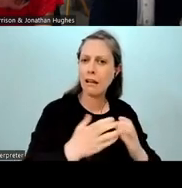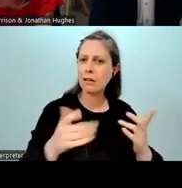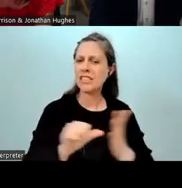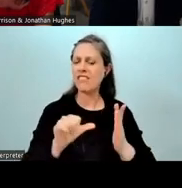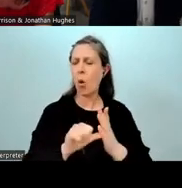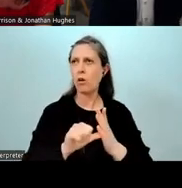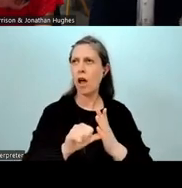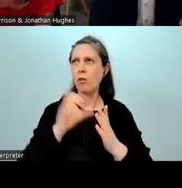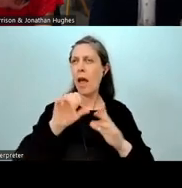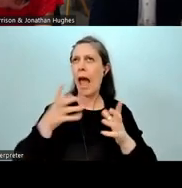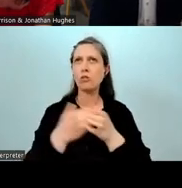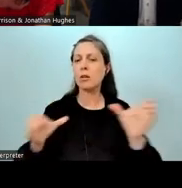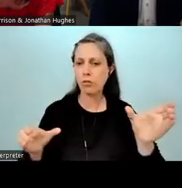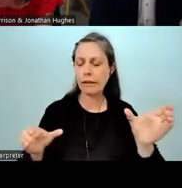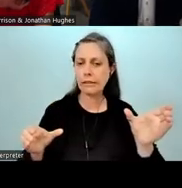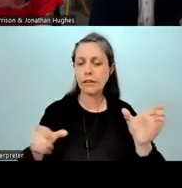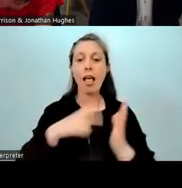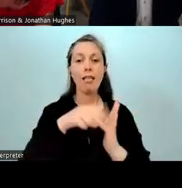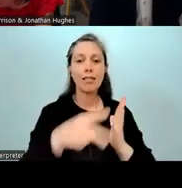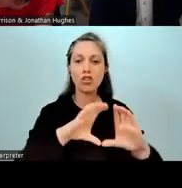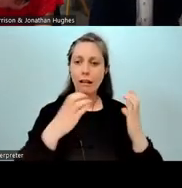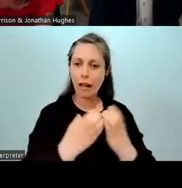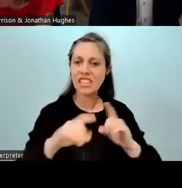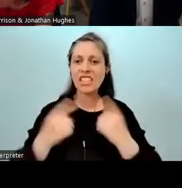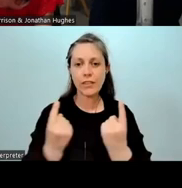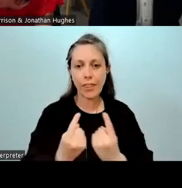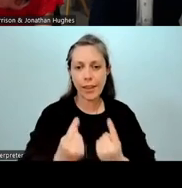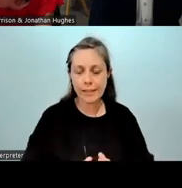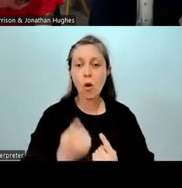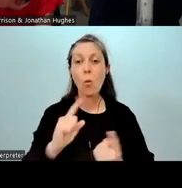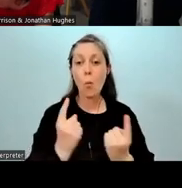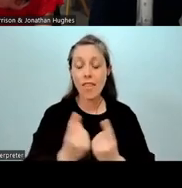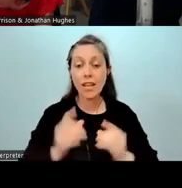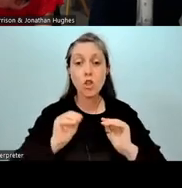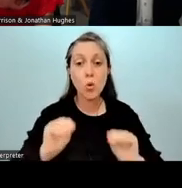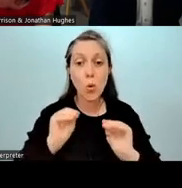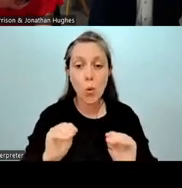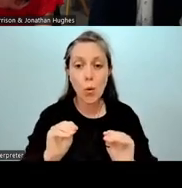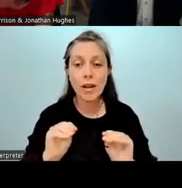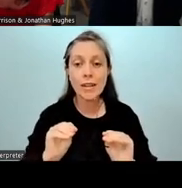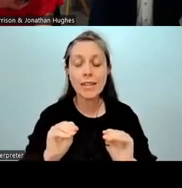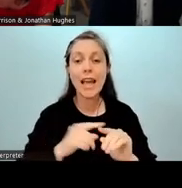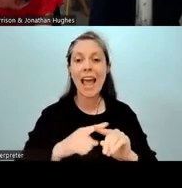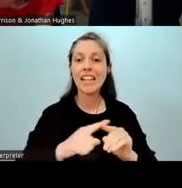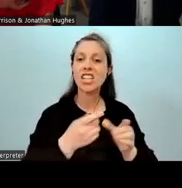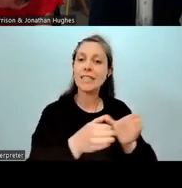So, in literacy classes there's a number of things. One, they obviously get taught English in a differentiated approach.